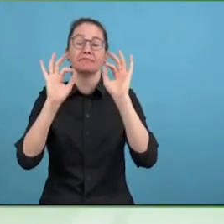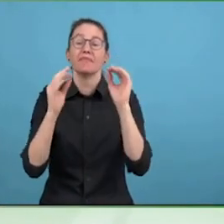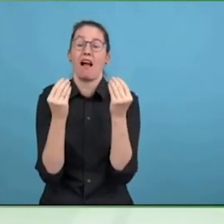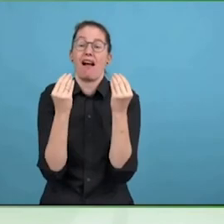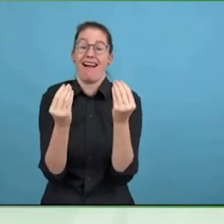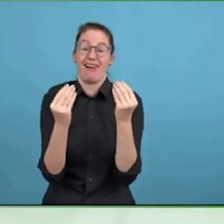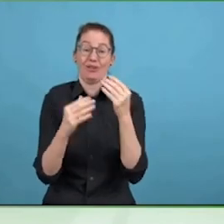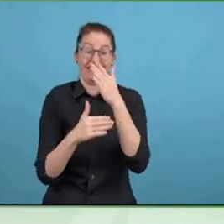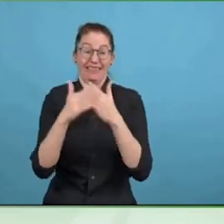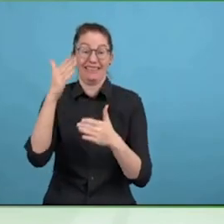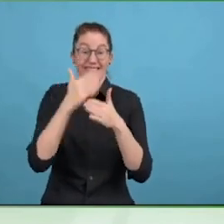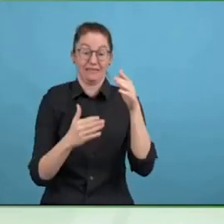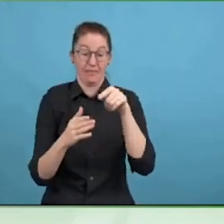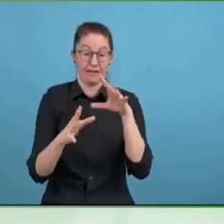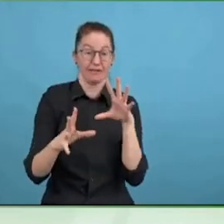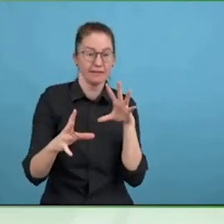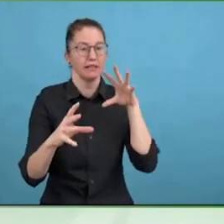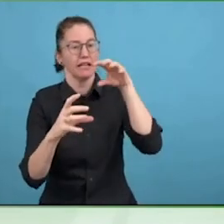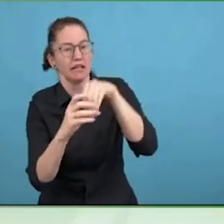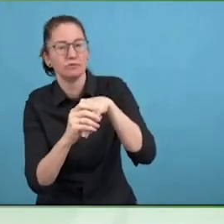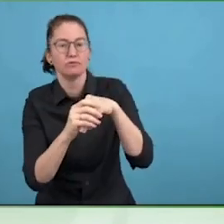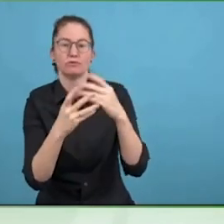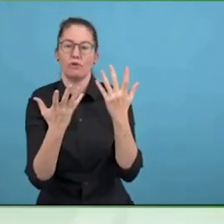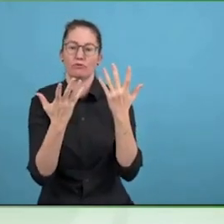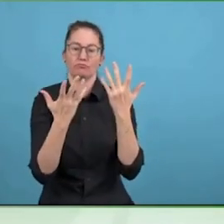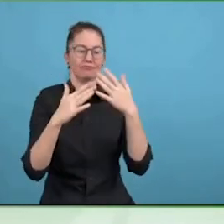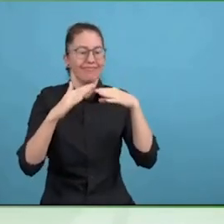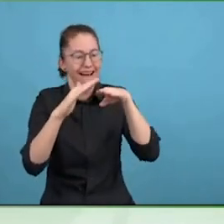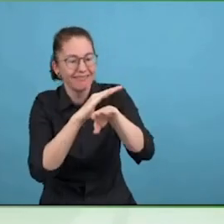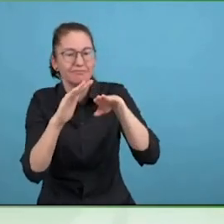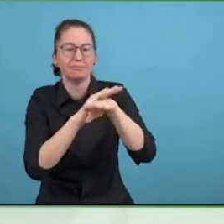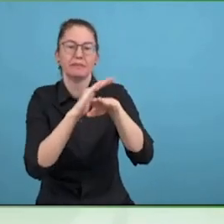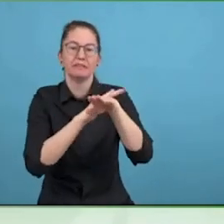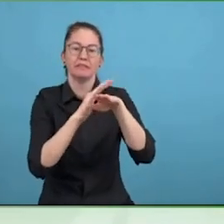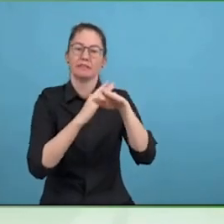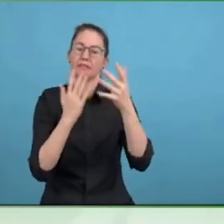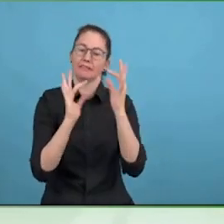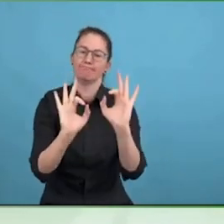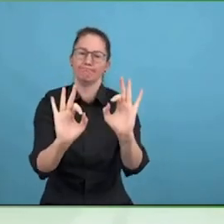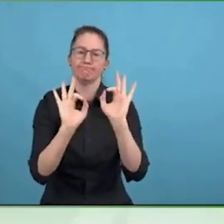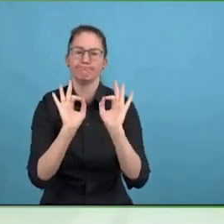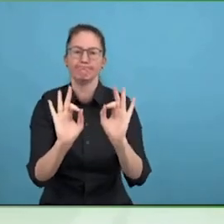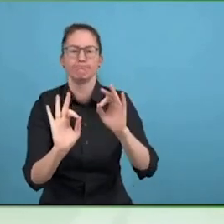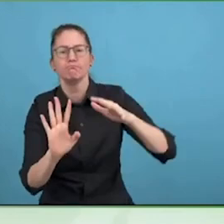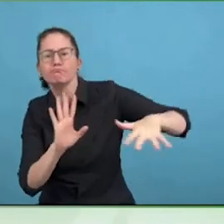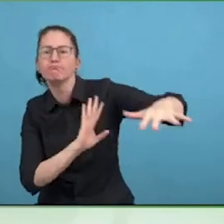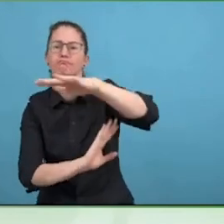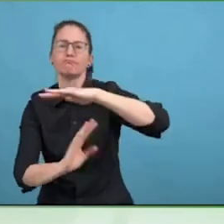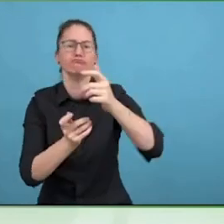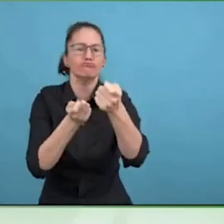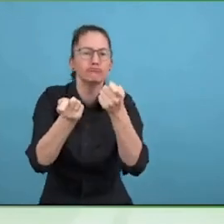So we know that essentially one and organisation produces products